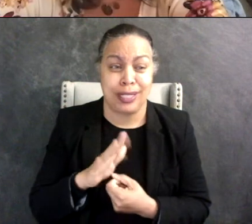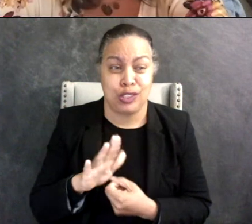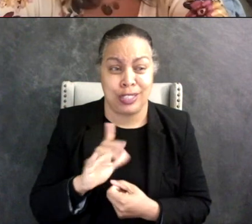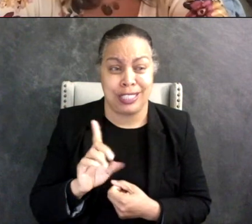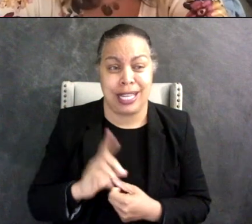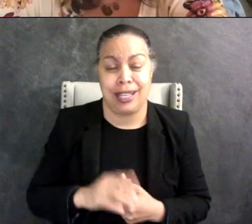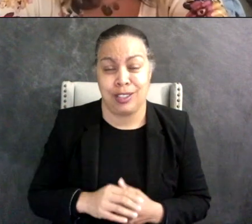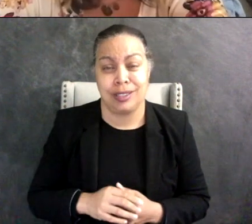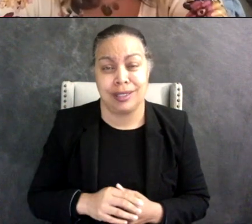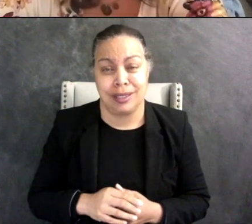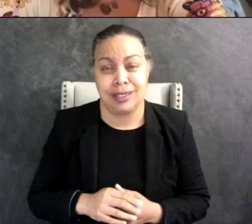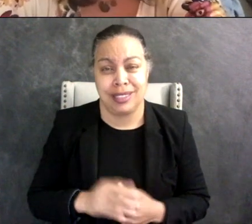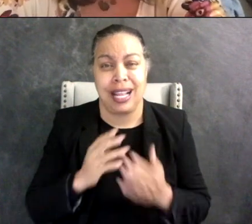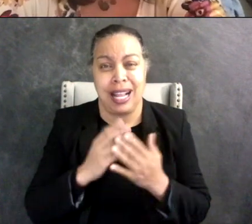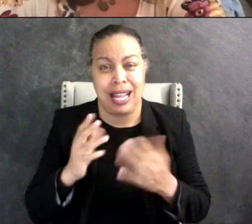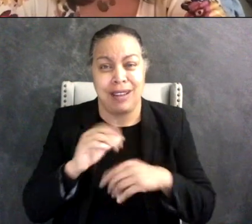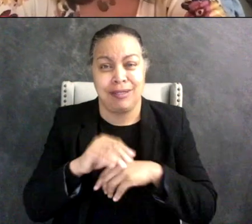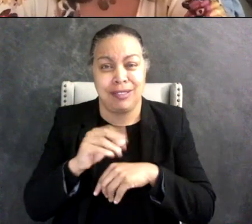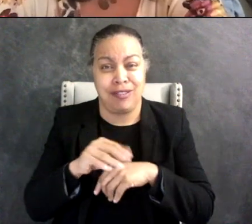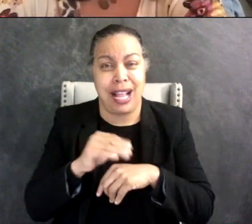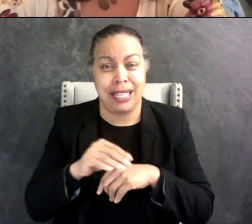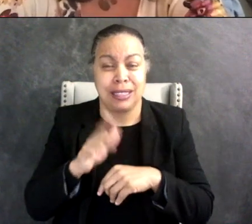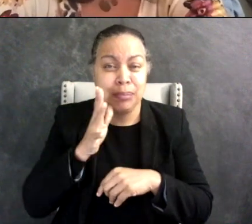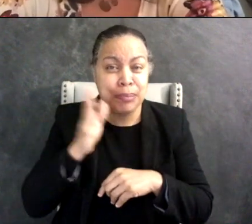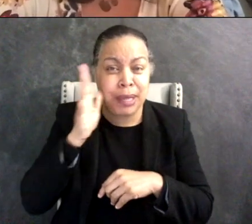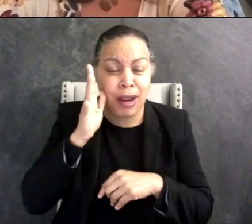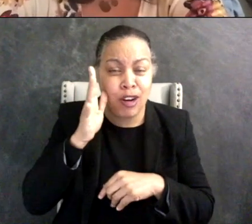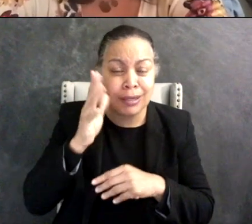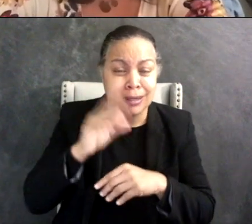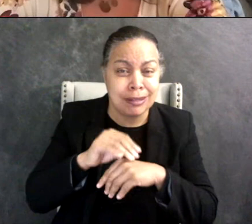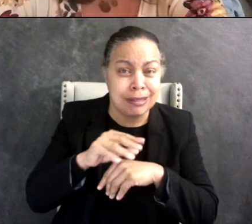lot of advice that you get as the parent of an autistic person is to not trust your child